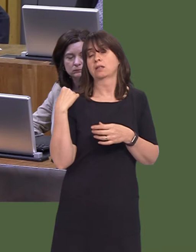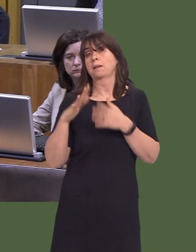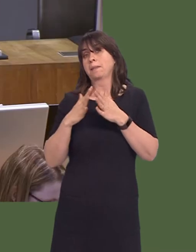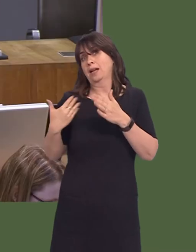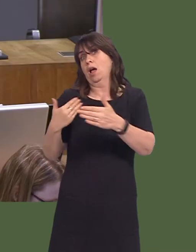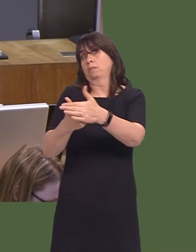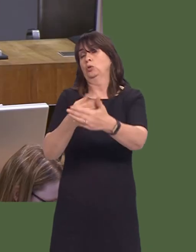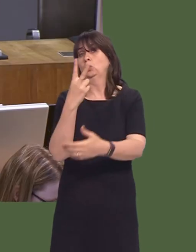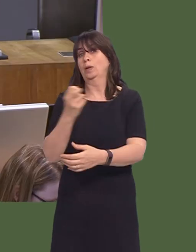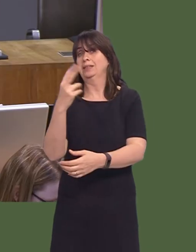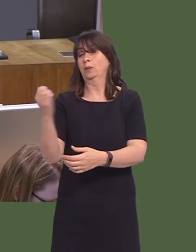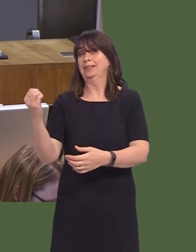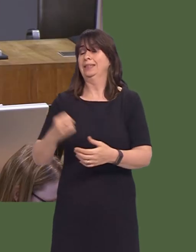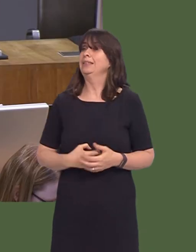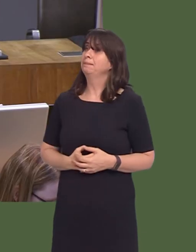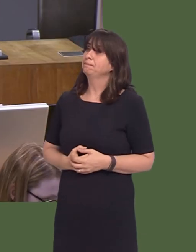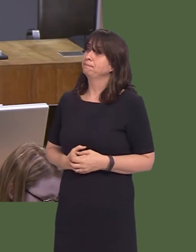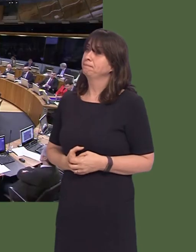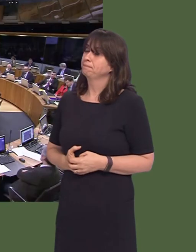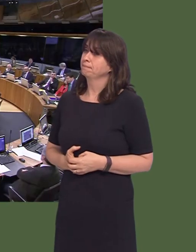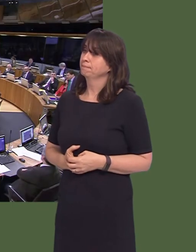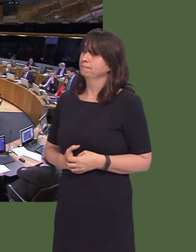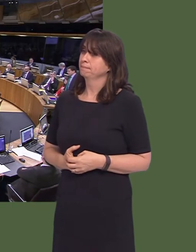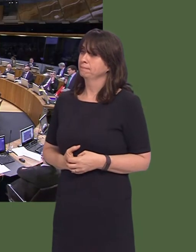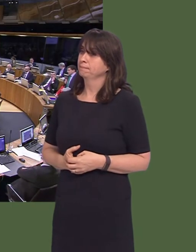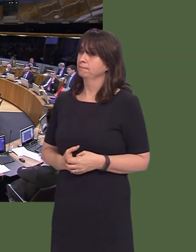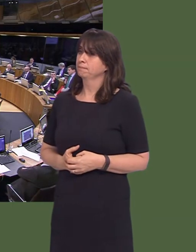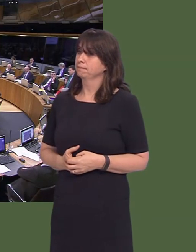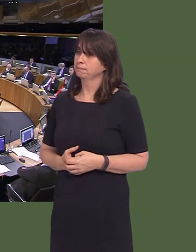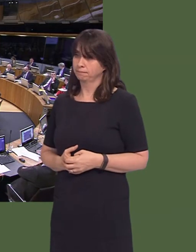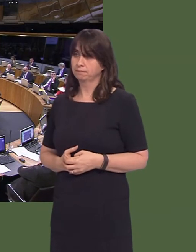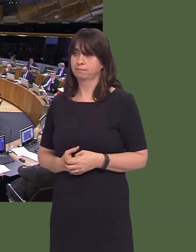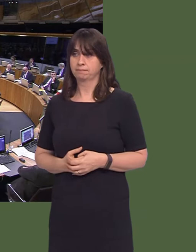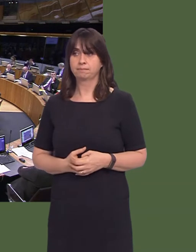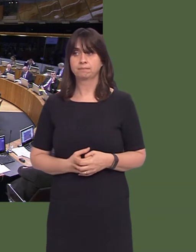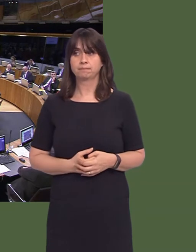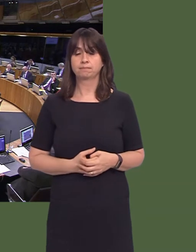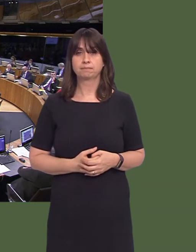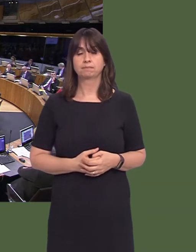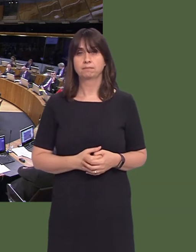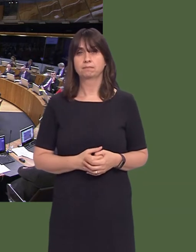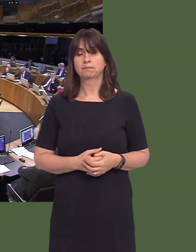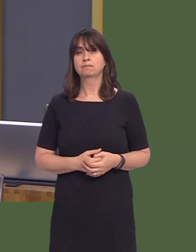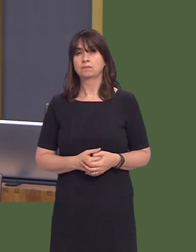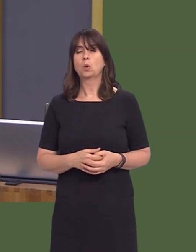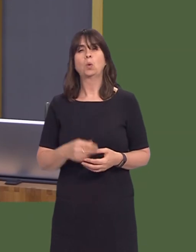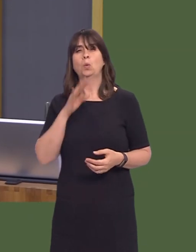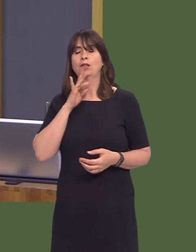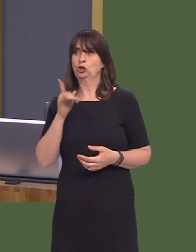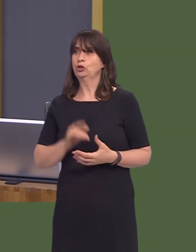Rhun ap Iorwerth AM: Roeddwn i'n falch iawn bod Llywodraeth Cymru wedi cytuno i gefnogi